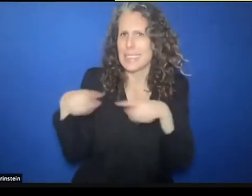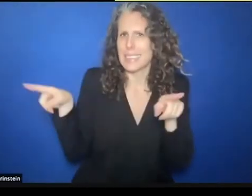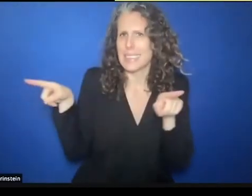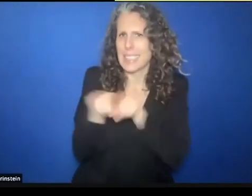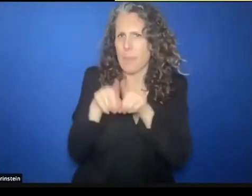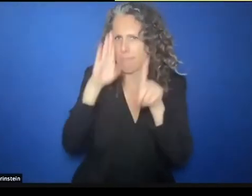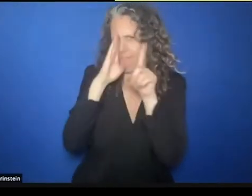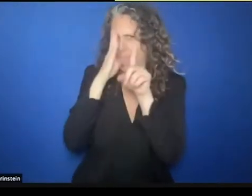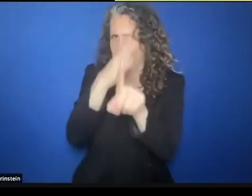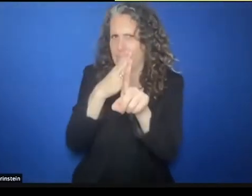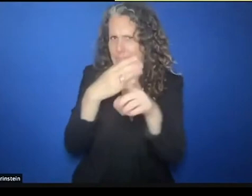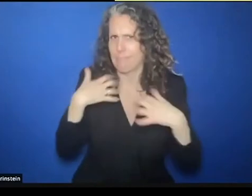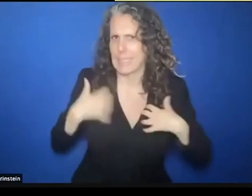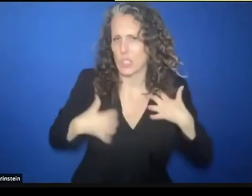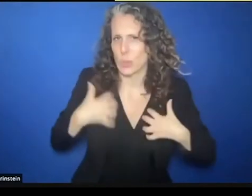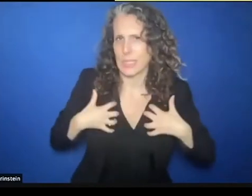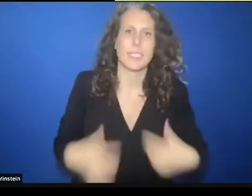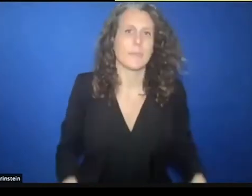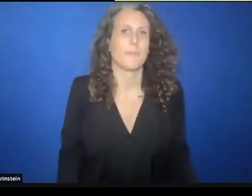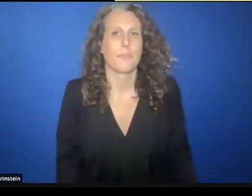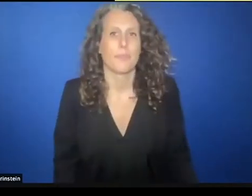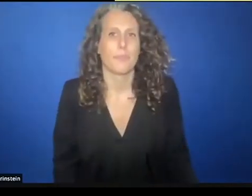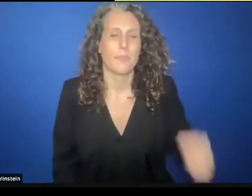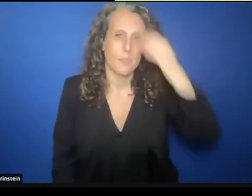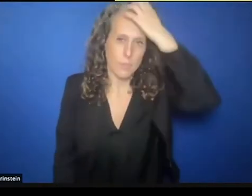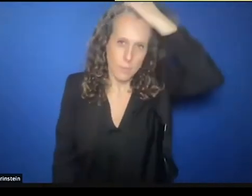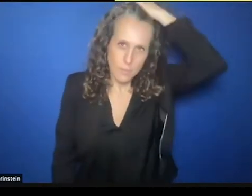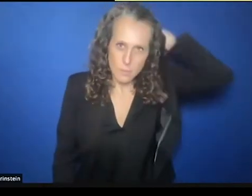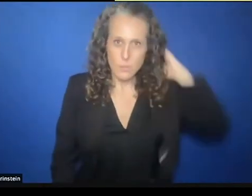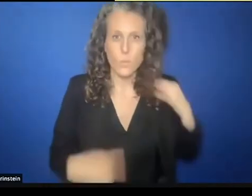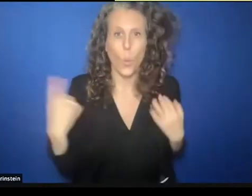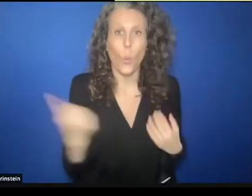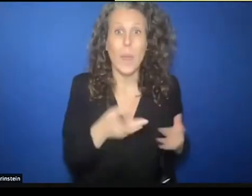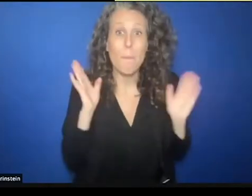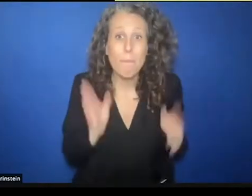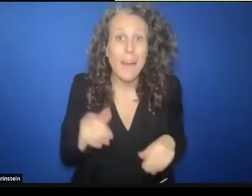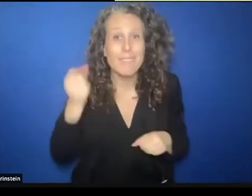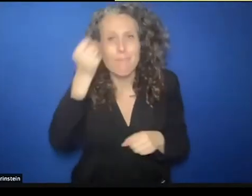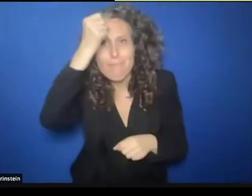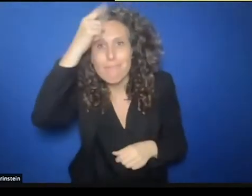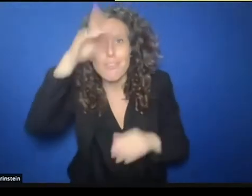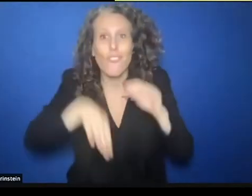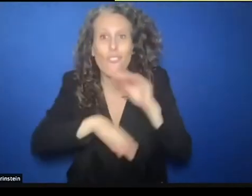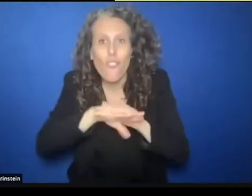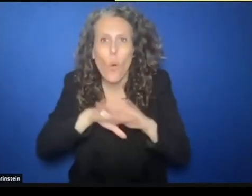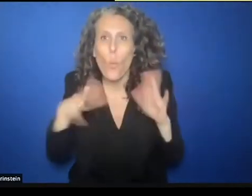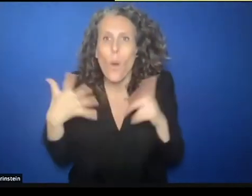And it also requires that we know the country situations well, humanitarian needs well. And